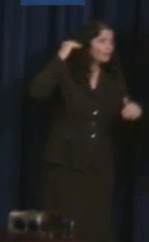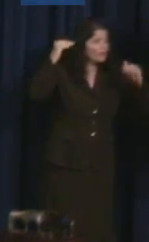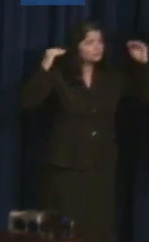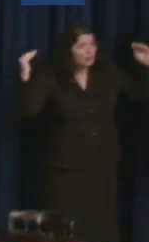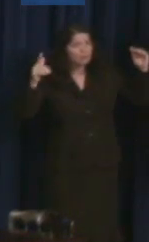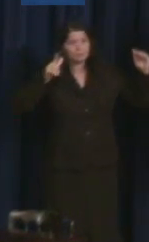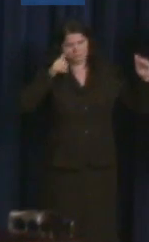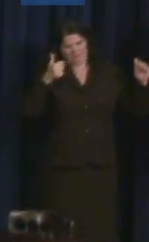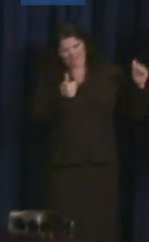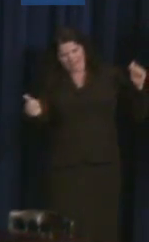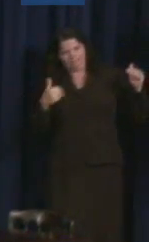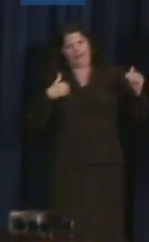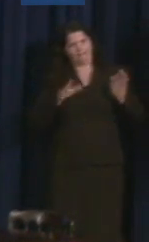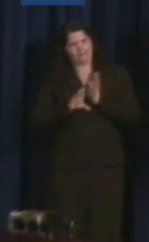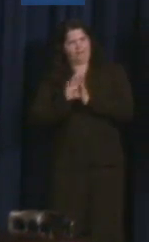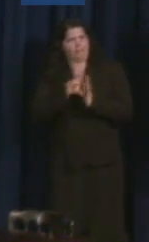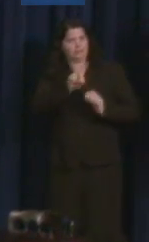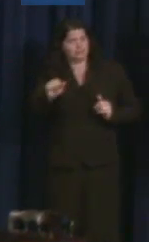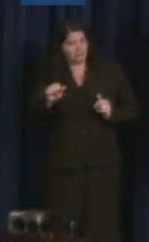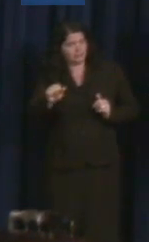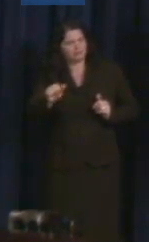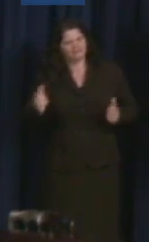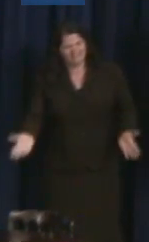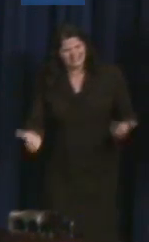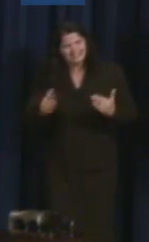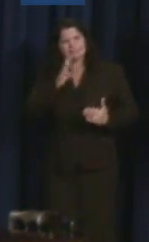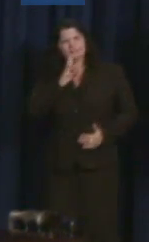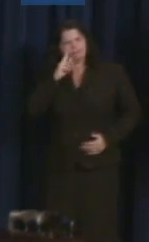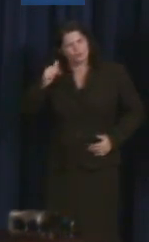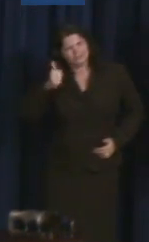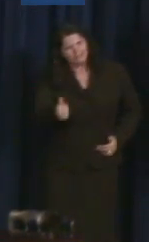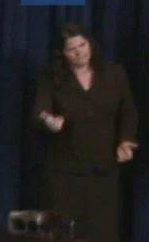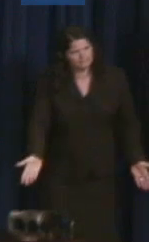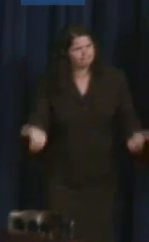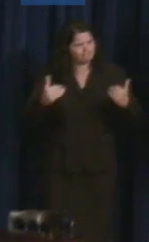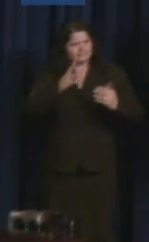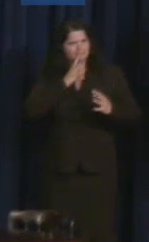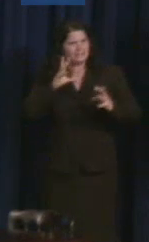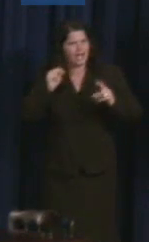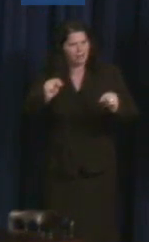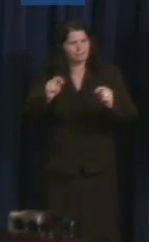to speak up for themselves and become leaders. Please join me in recognizing Maxwell.